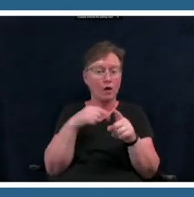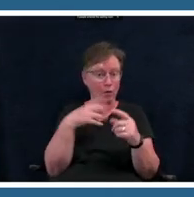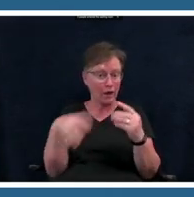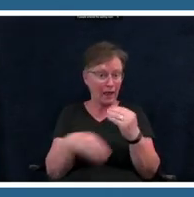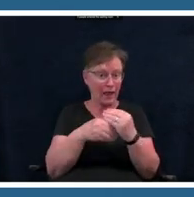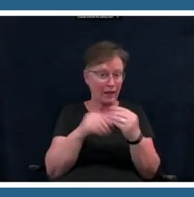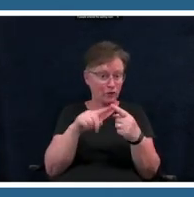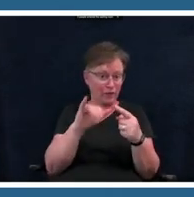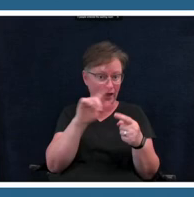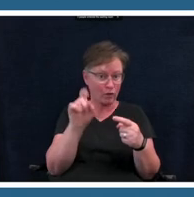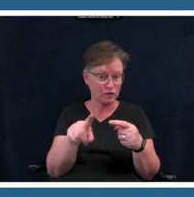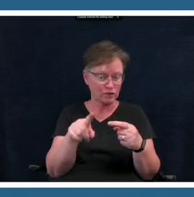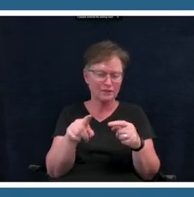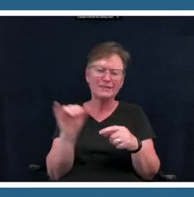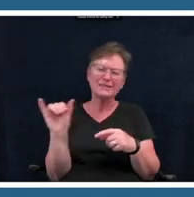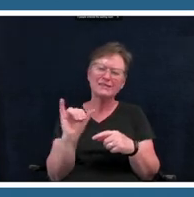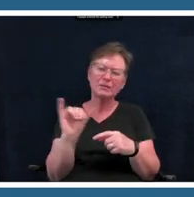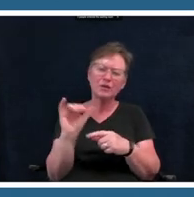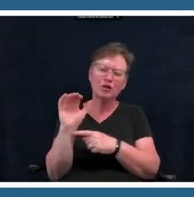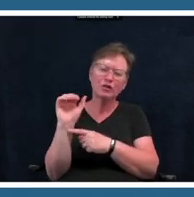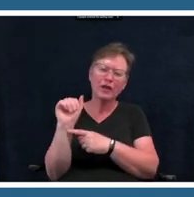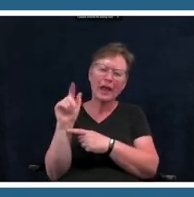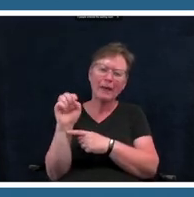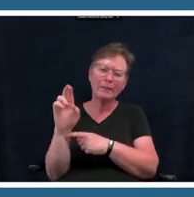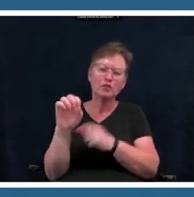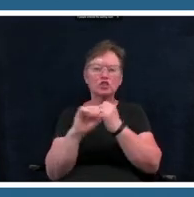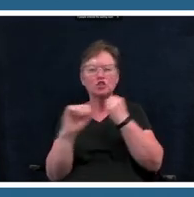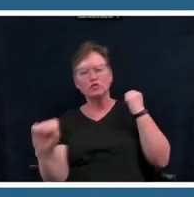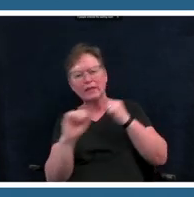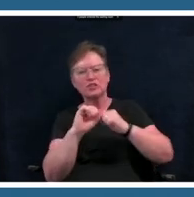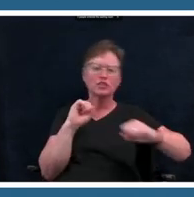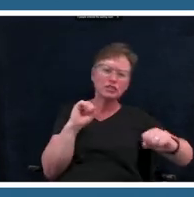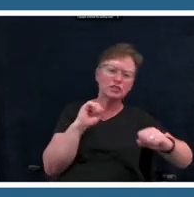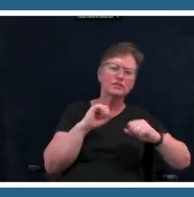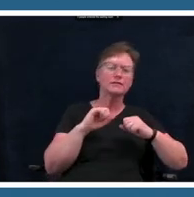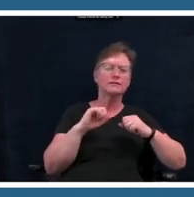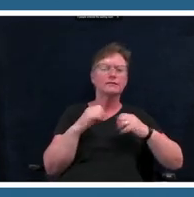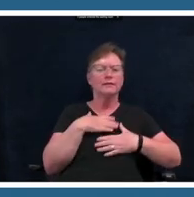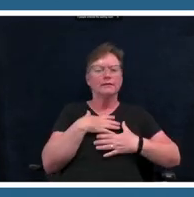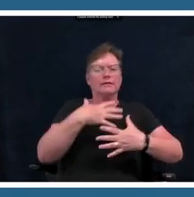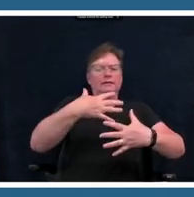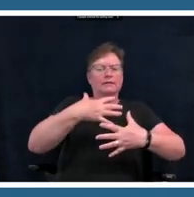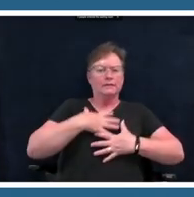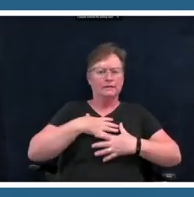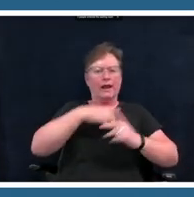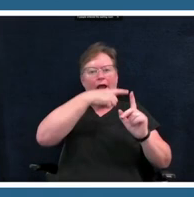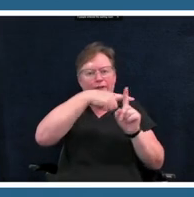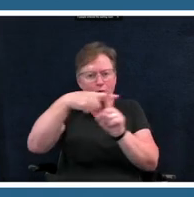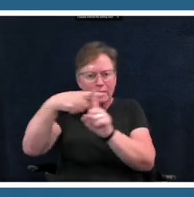amber's um like stretches and um